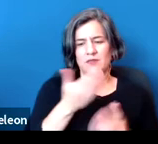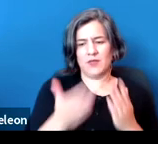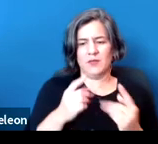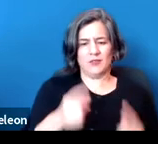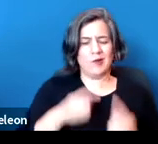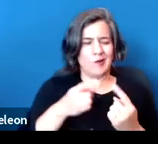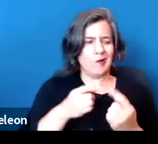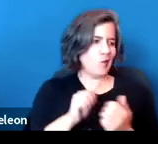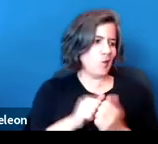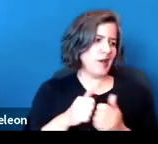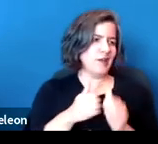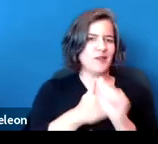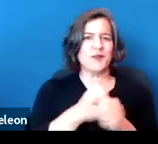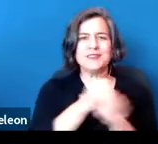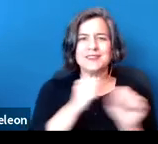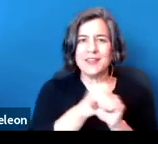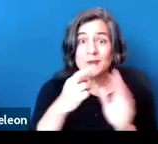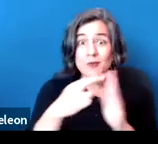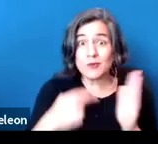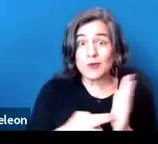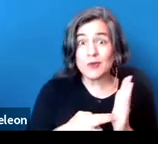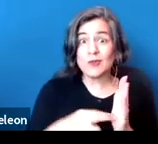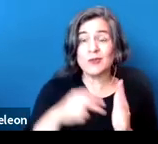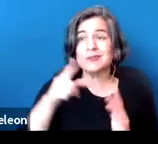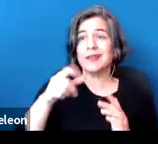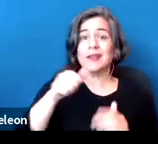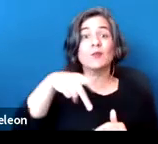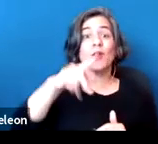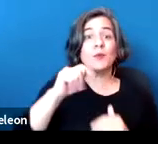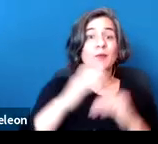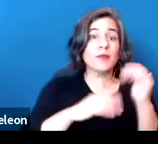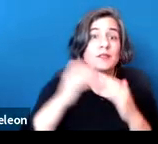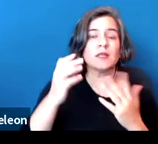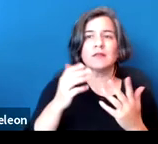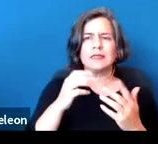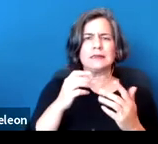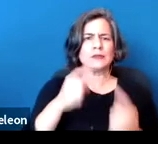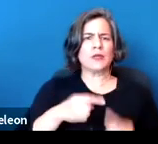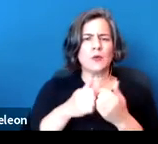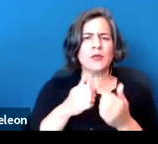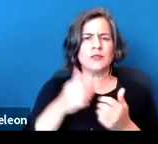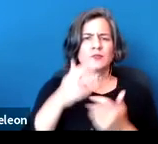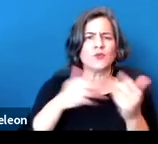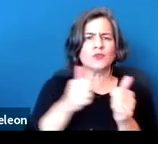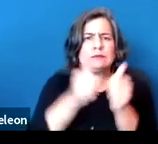with safety rules at a complex, such as social distancing rules,